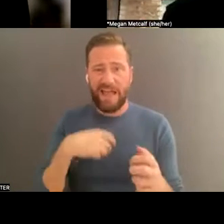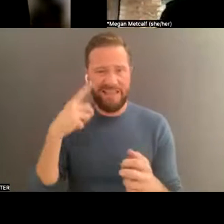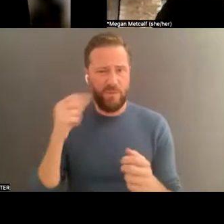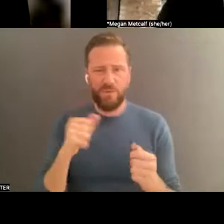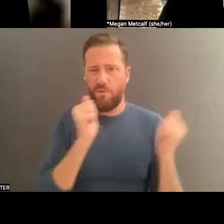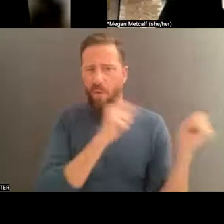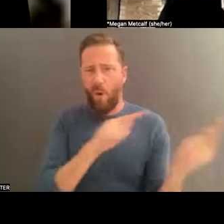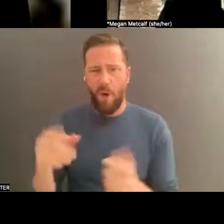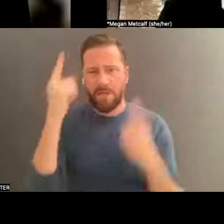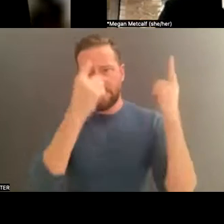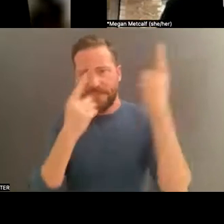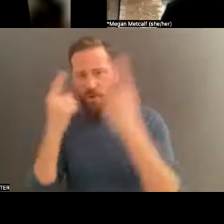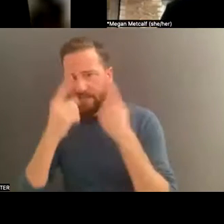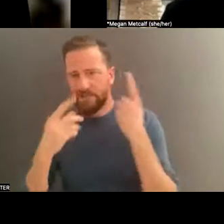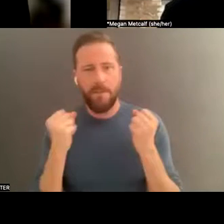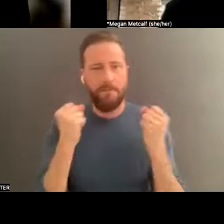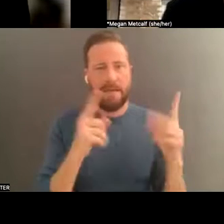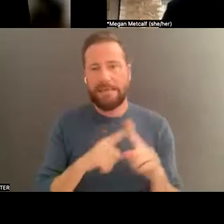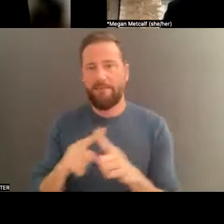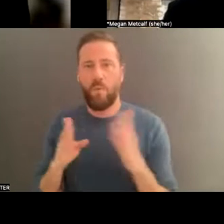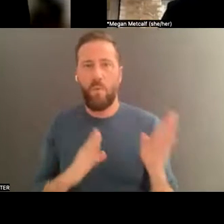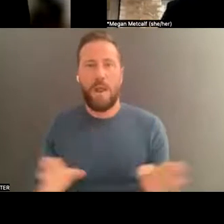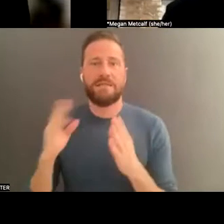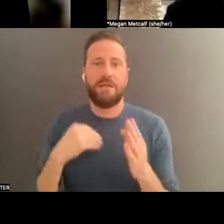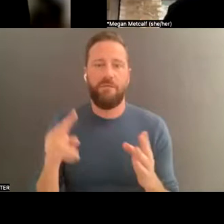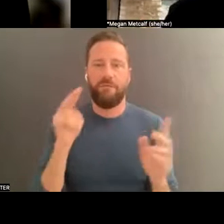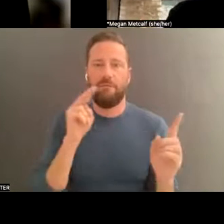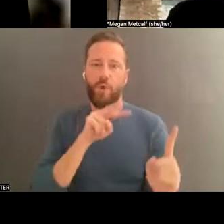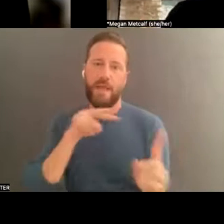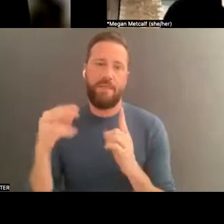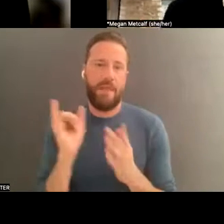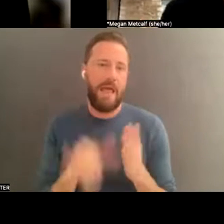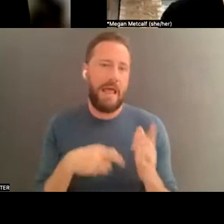different ways of looking at it and handling it